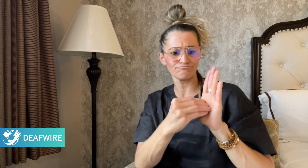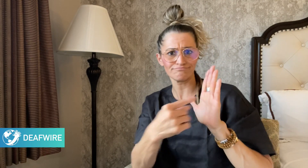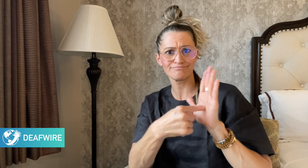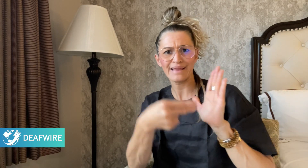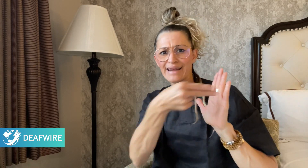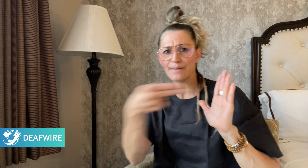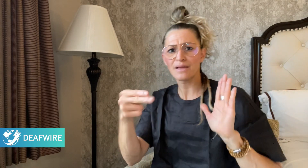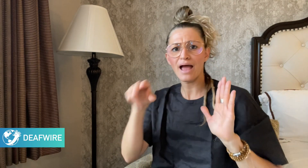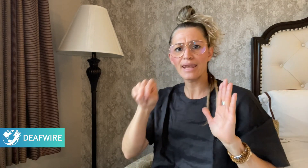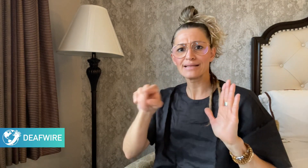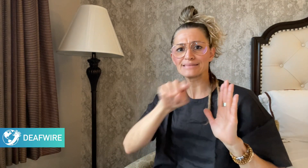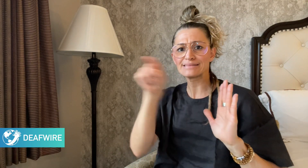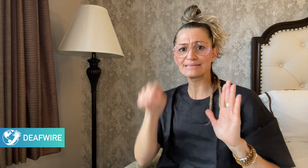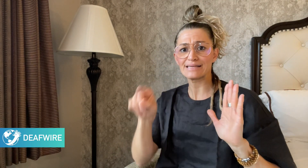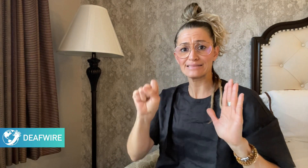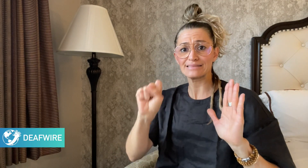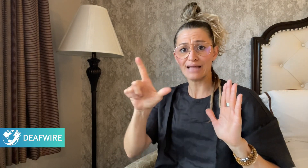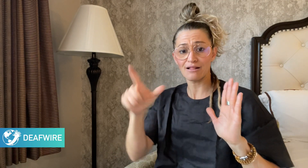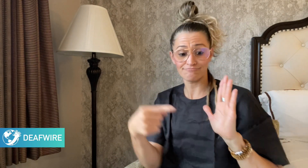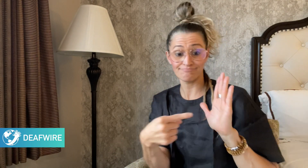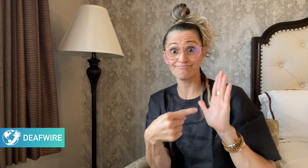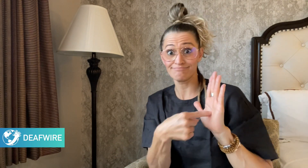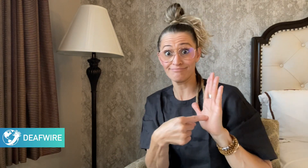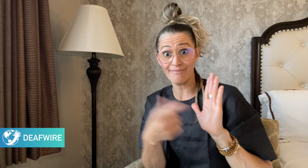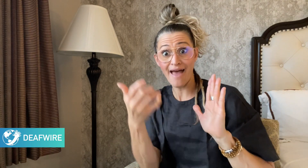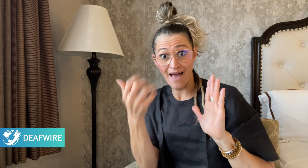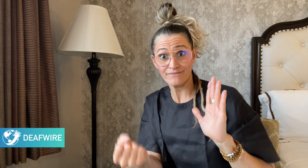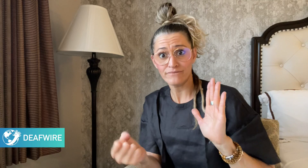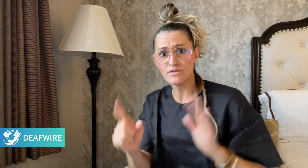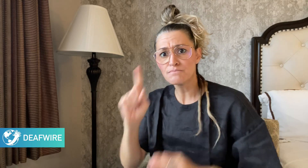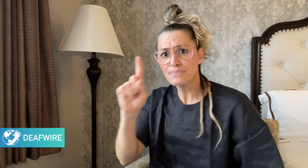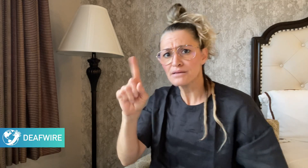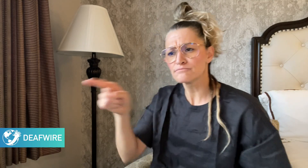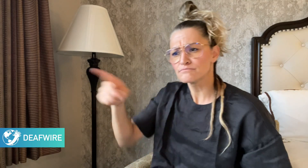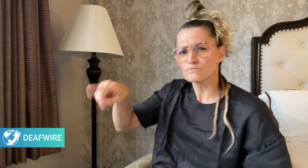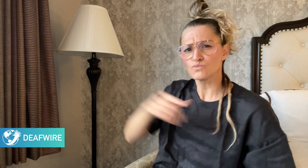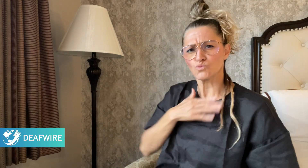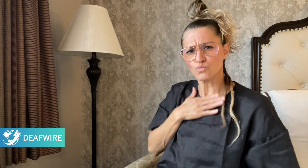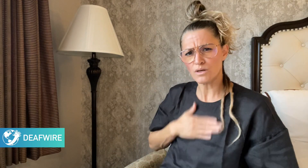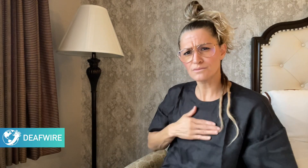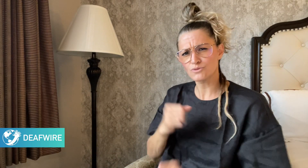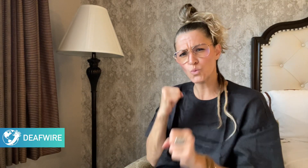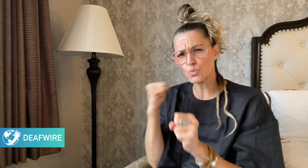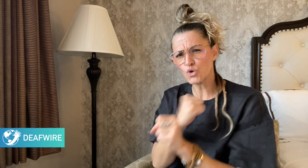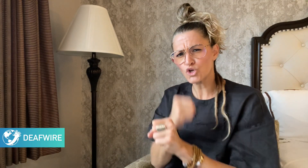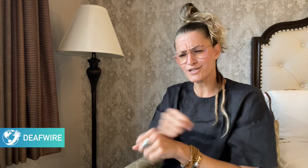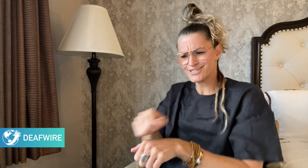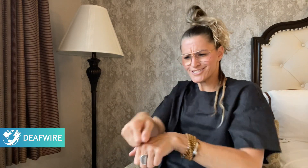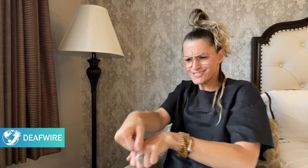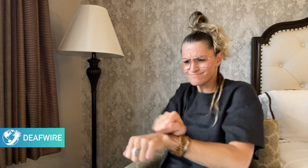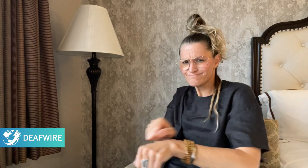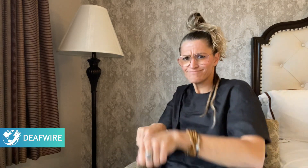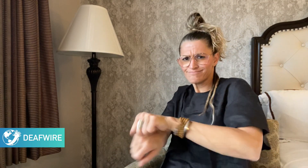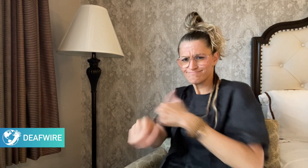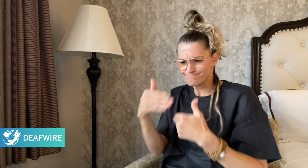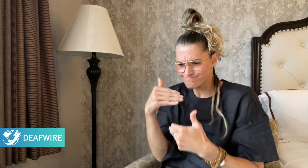steps to strengthen its New Zealand Sign Language Act (NZSL),